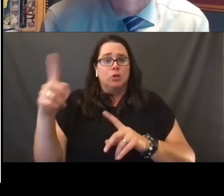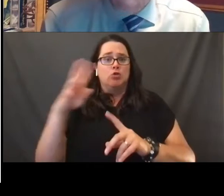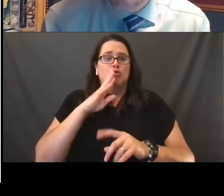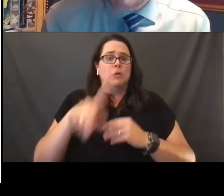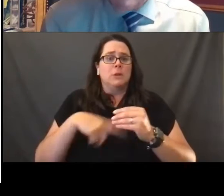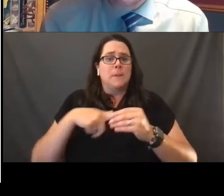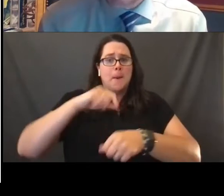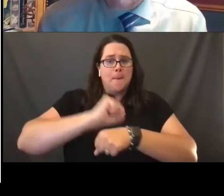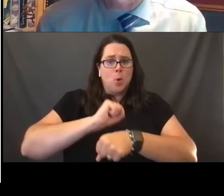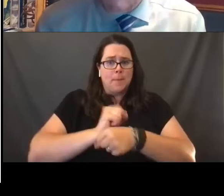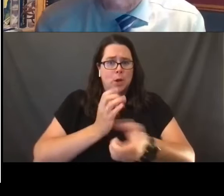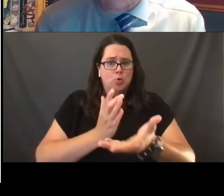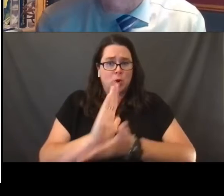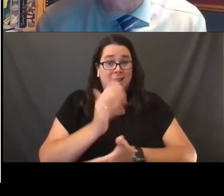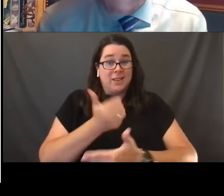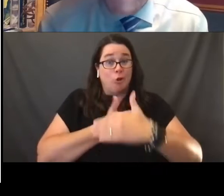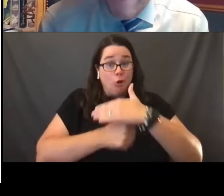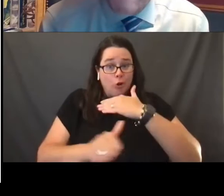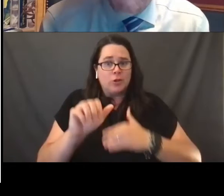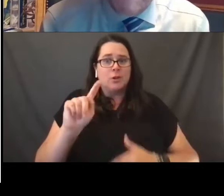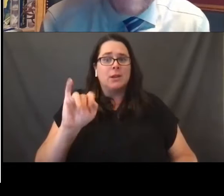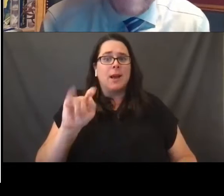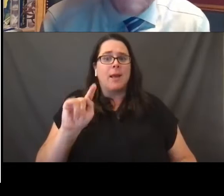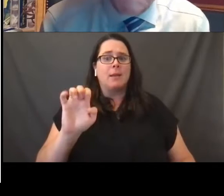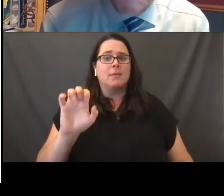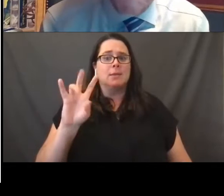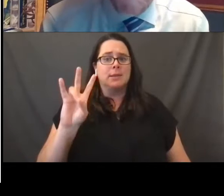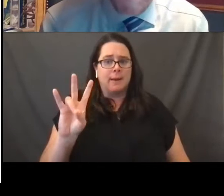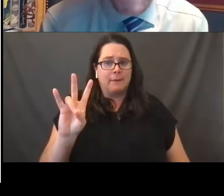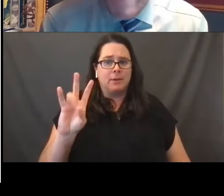under Title VII of the Civil Rights Act of 1964.